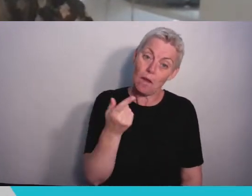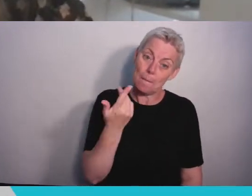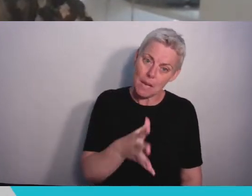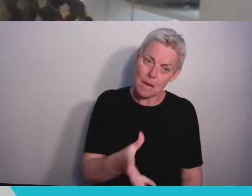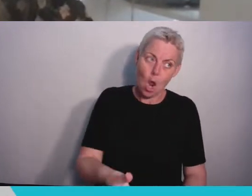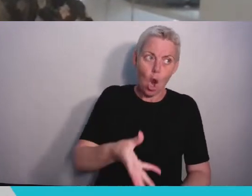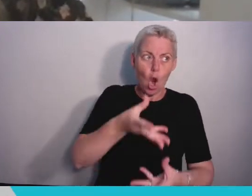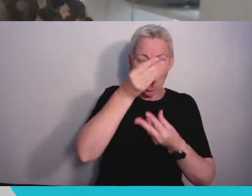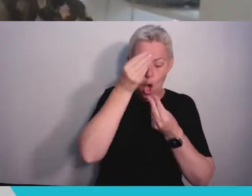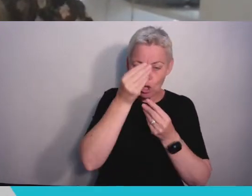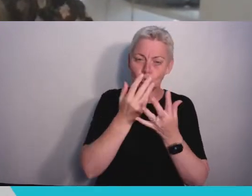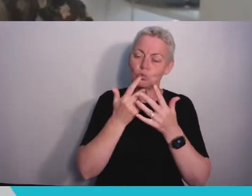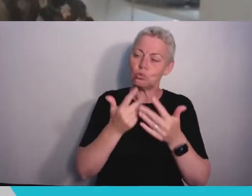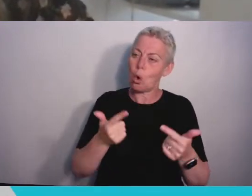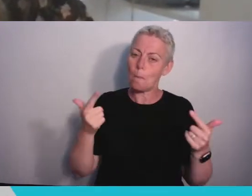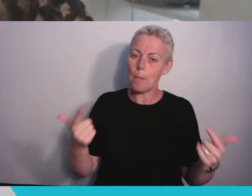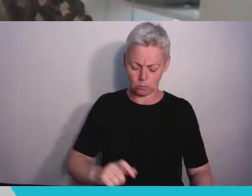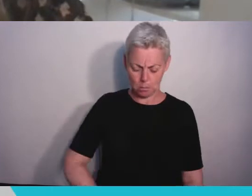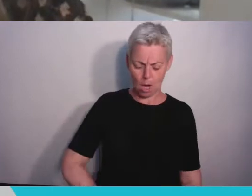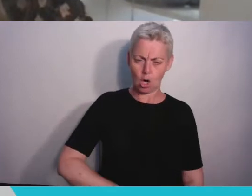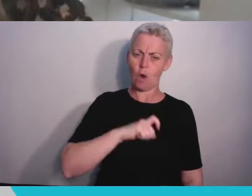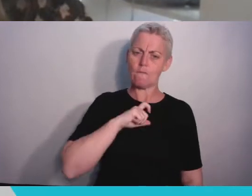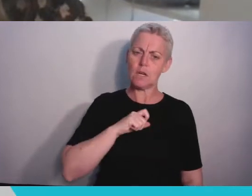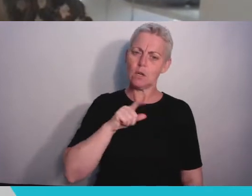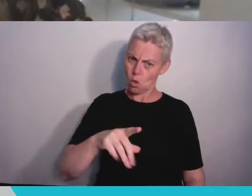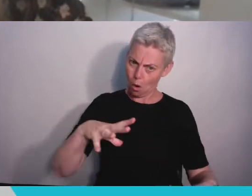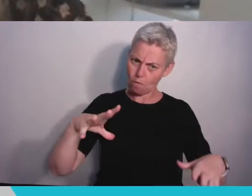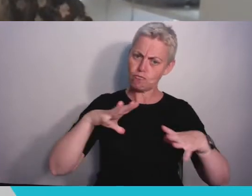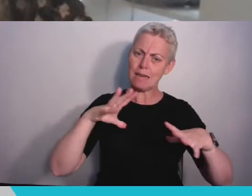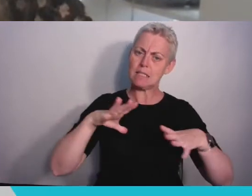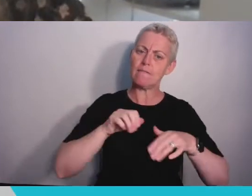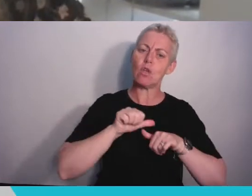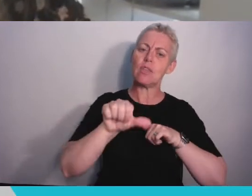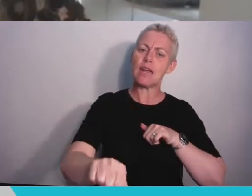you for what’s next. The friendships made, the lessons you’ve learnt while coping with